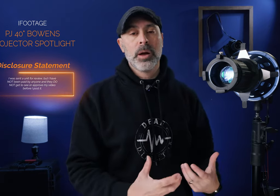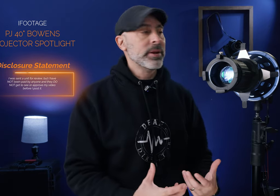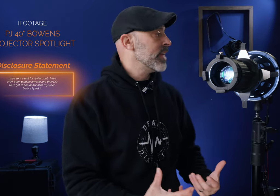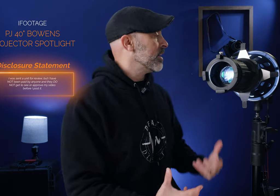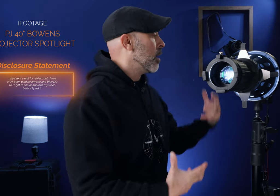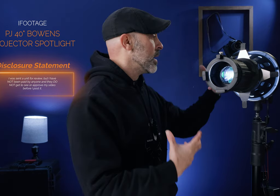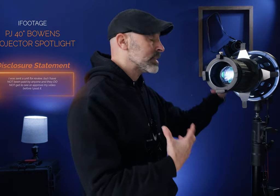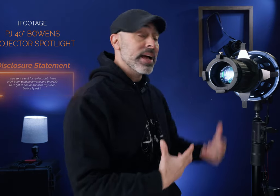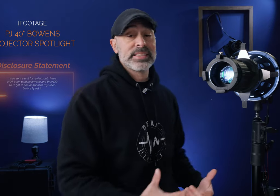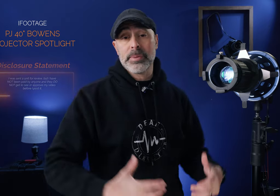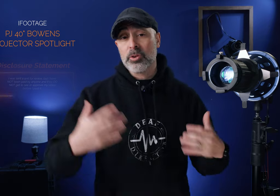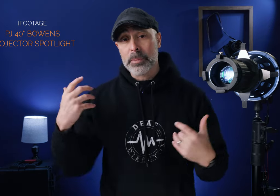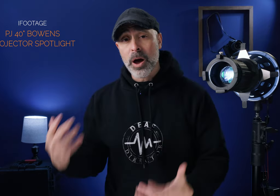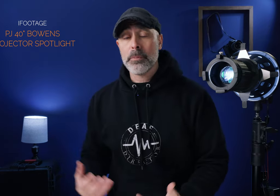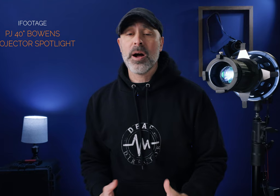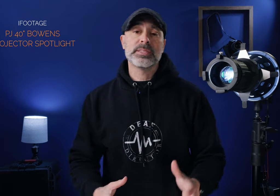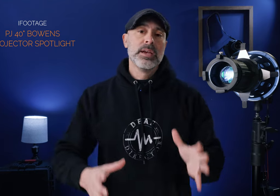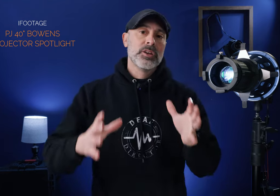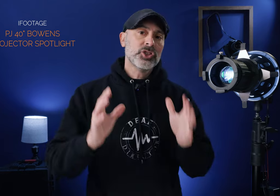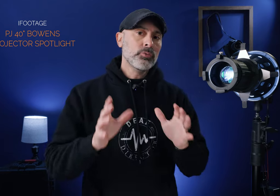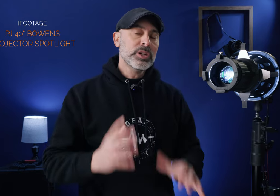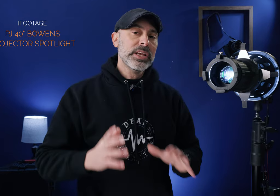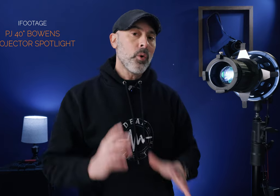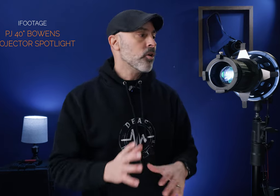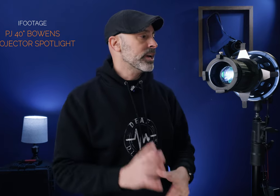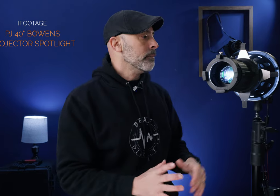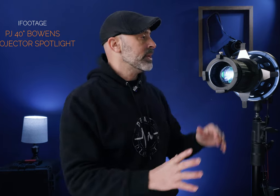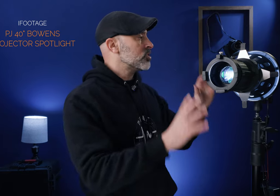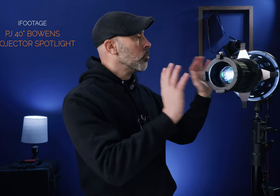company that now makes lights they make great monopods just a really quality company so once